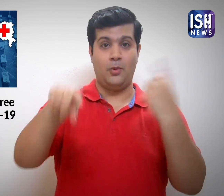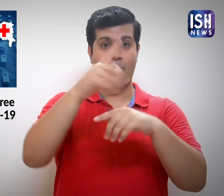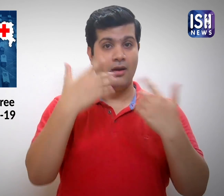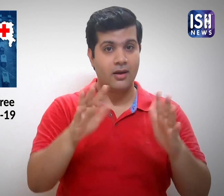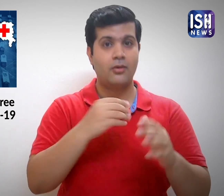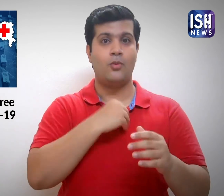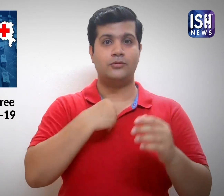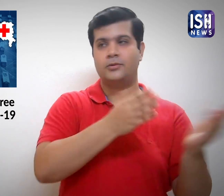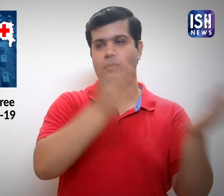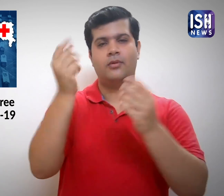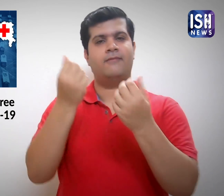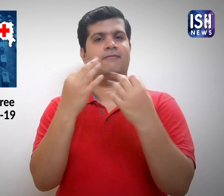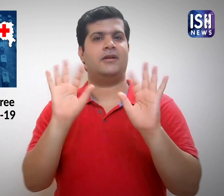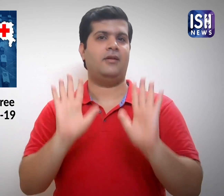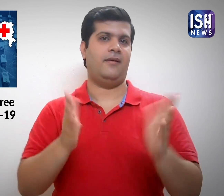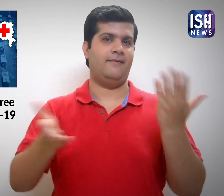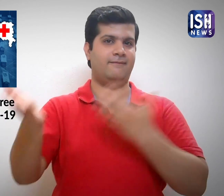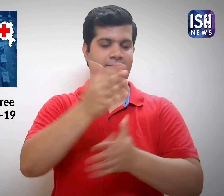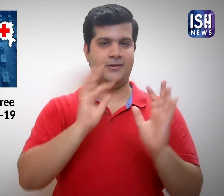You can avail free services in such hospitals.